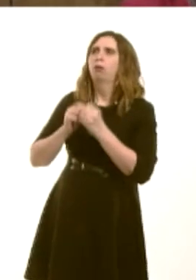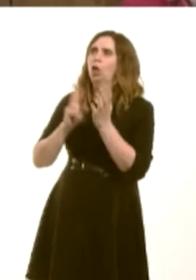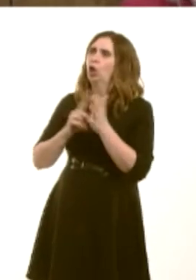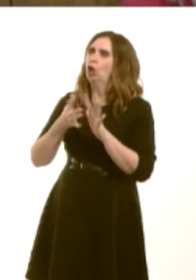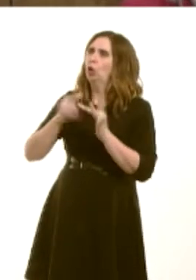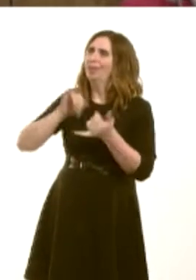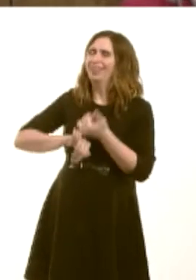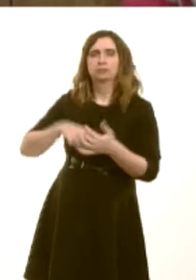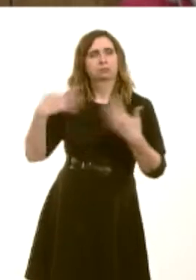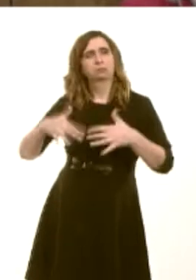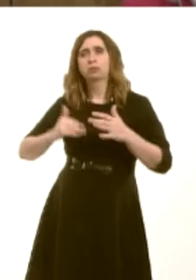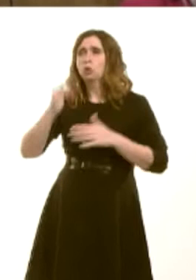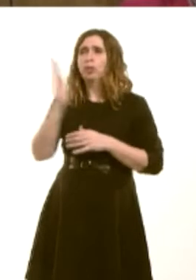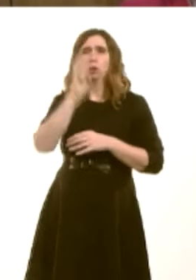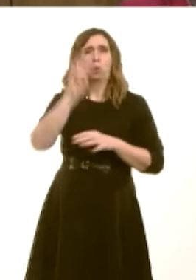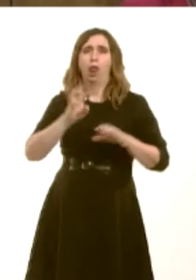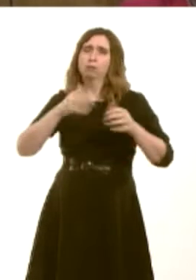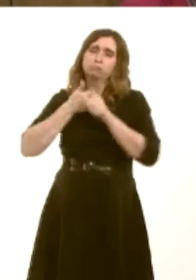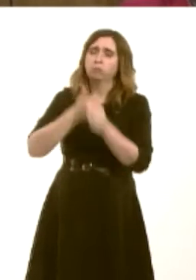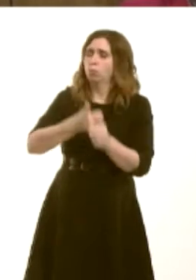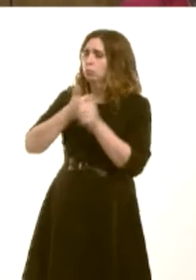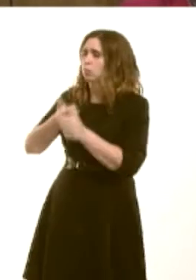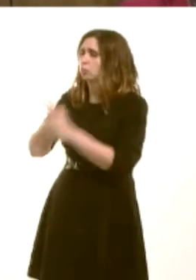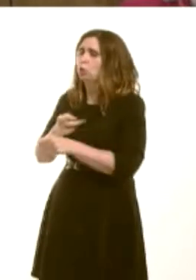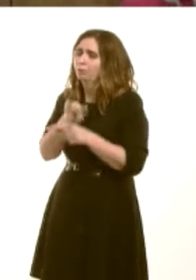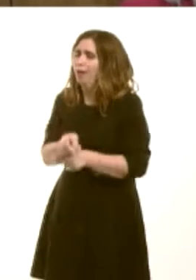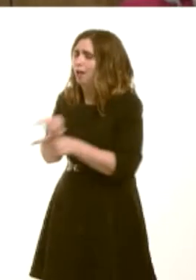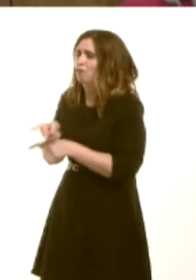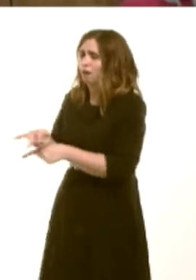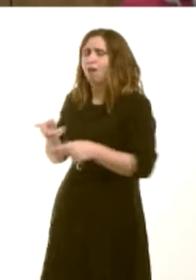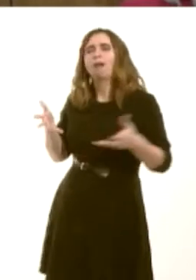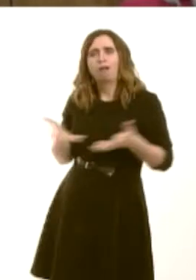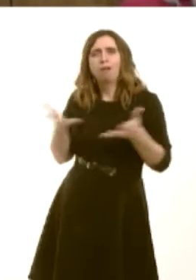in north-east Wales in giving this support. Their success is an example of local agencies